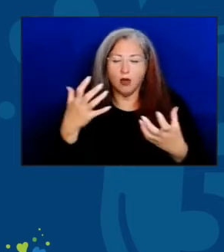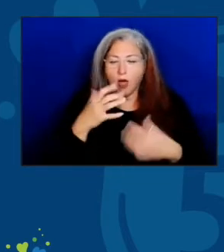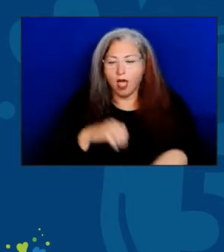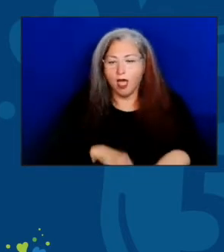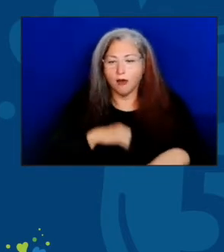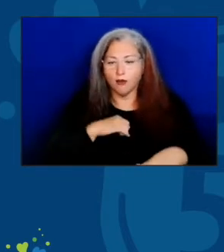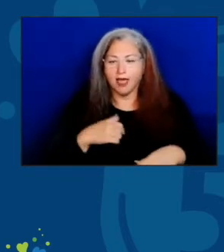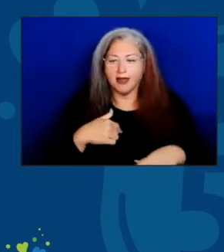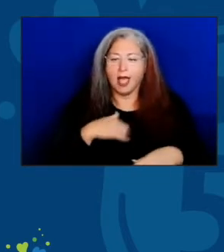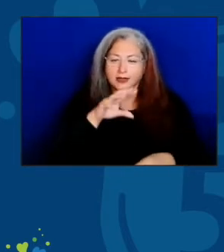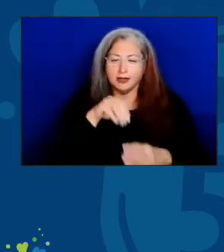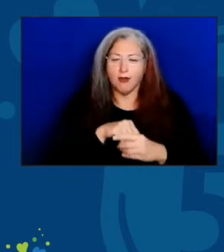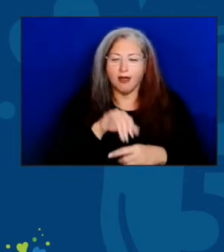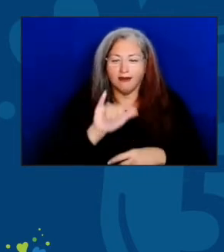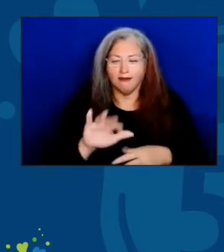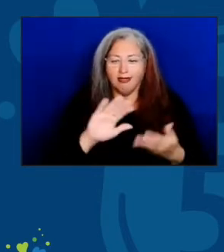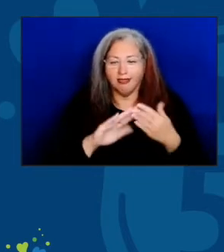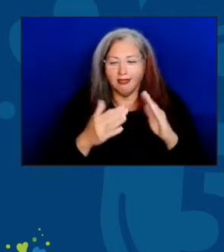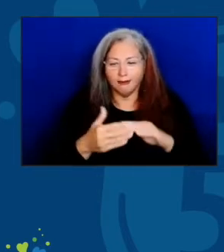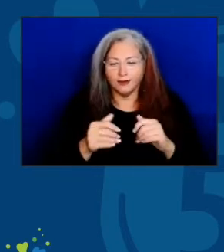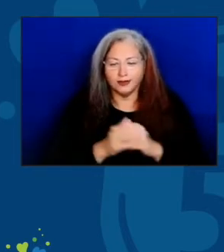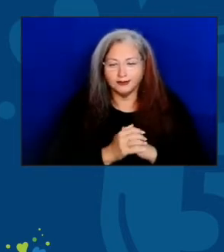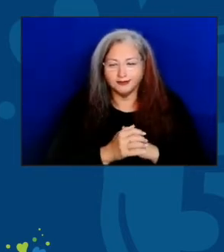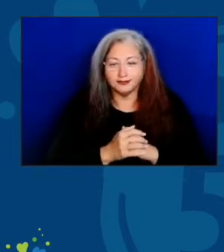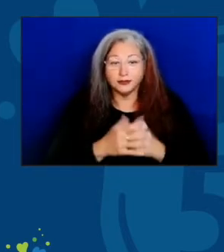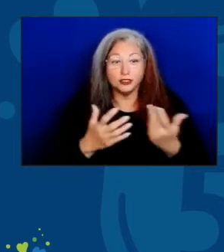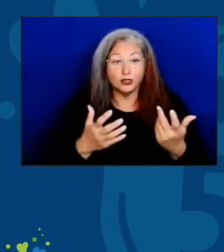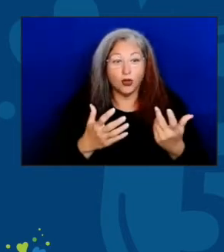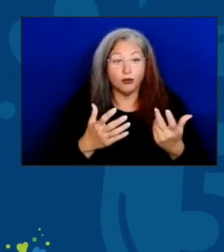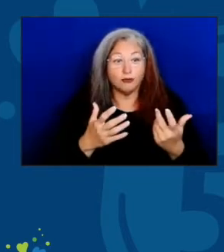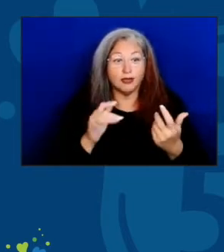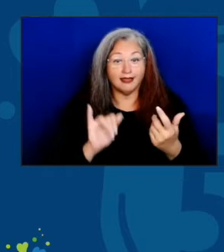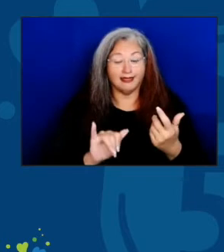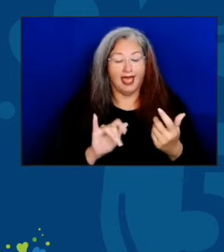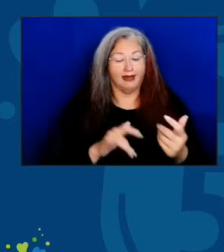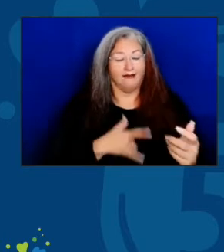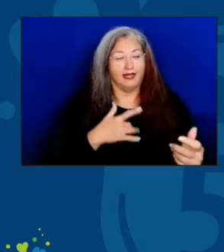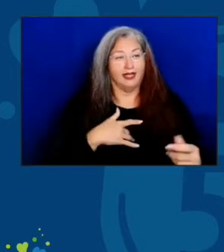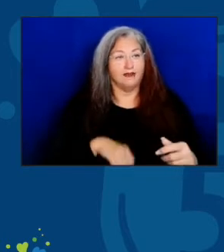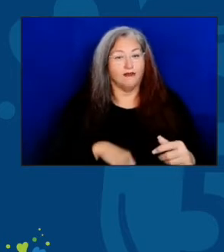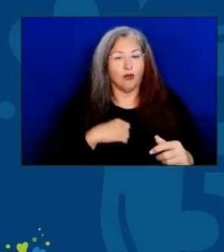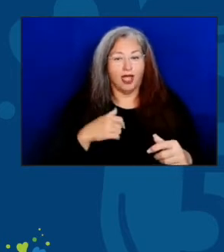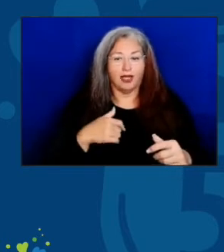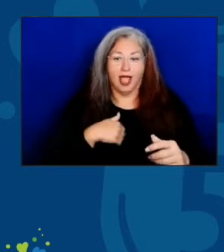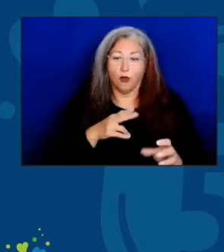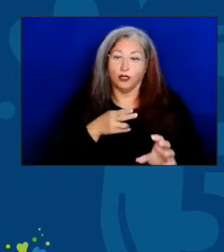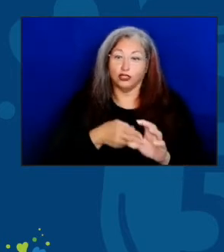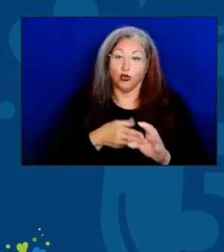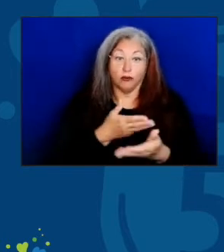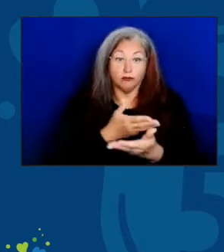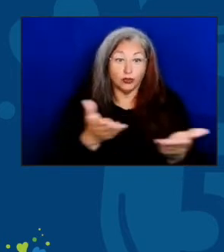of that caring community. So, it's with that sense of pride that I join all of you to celebrate